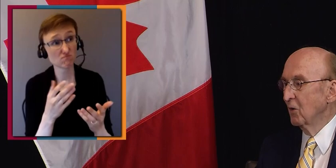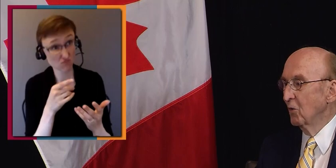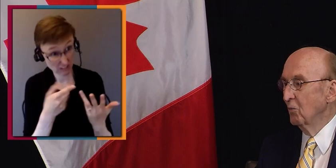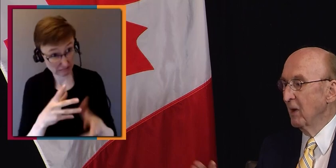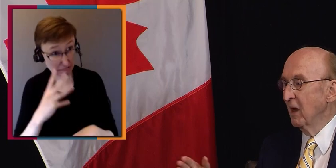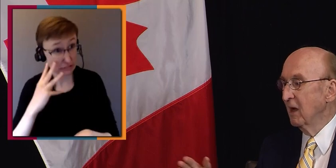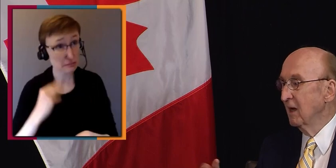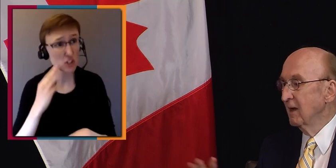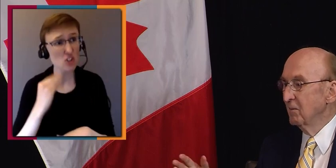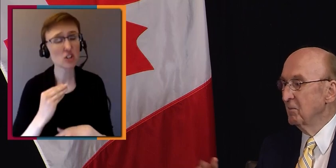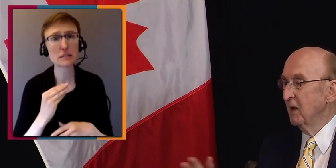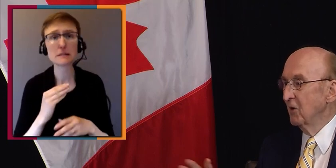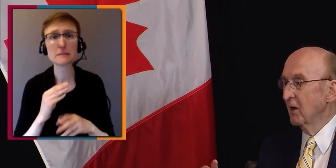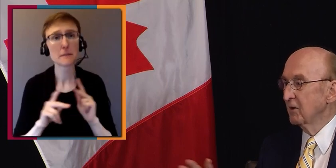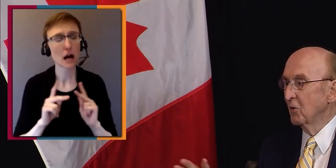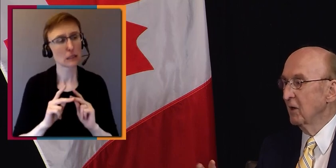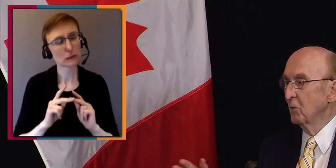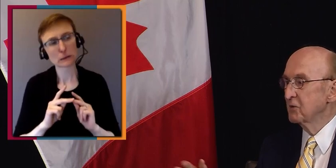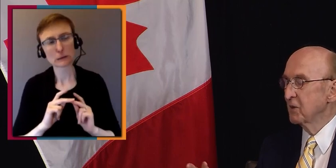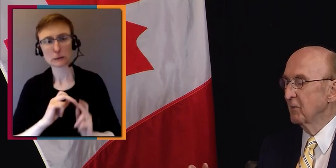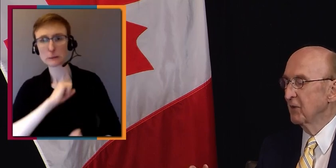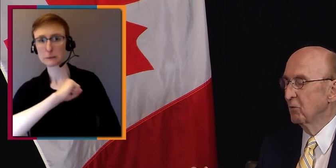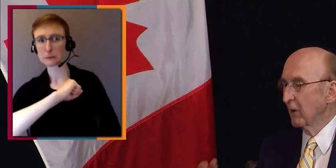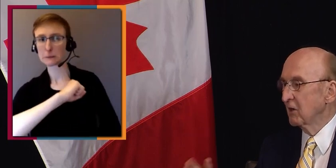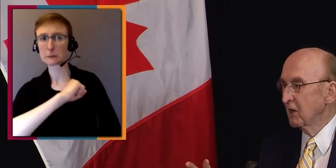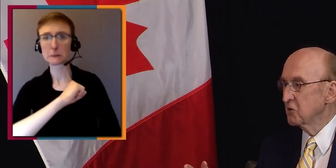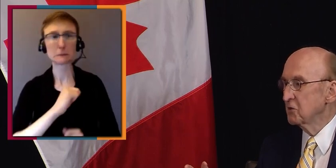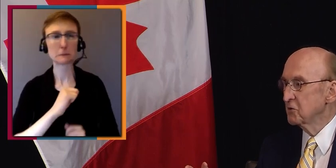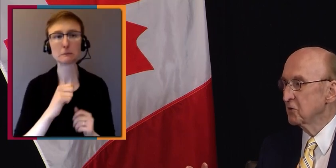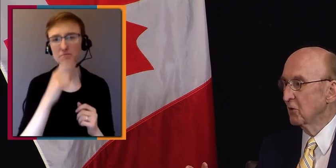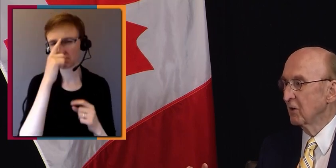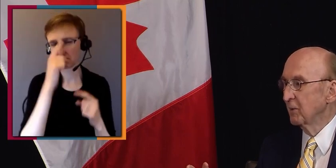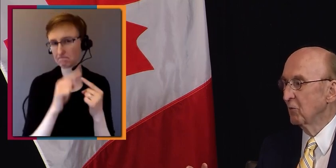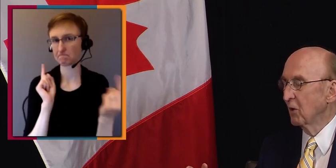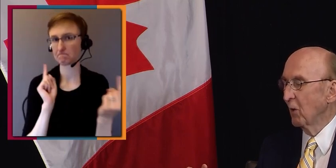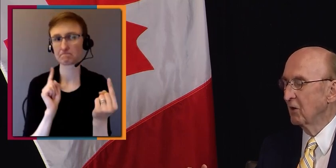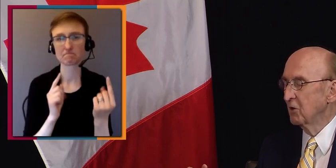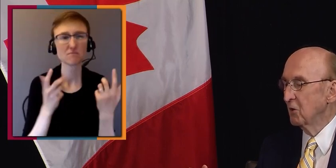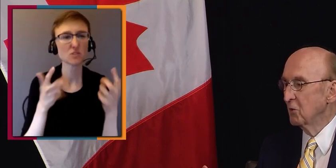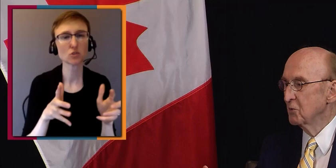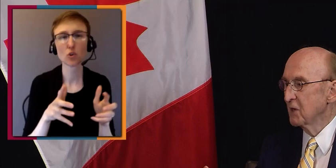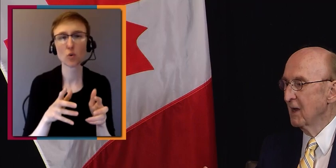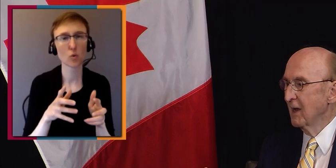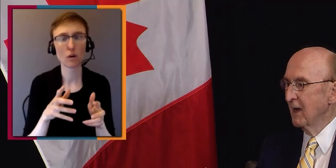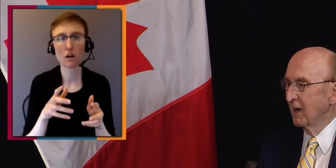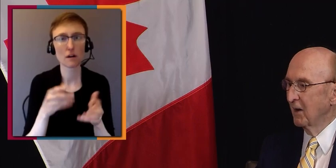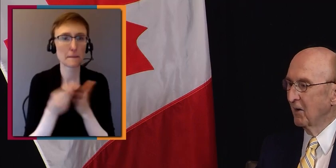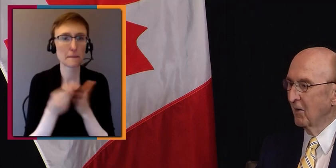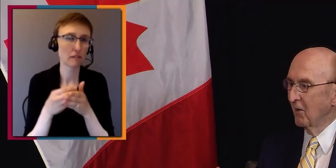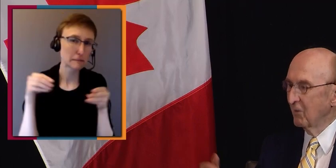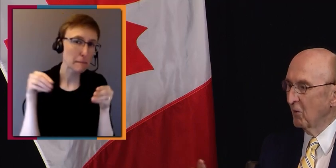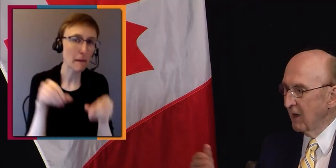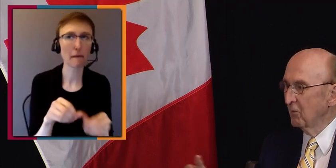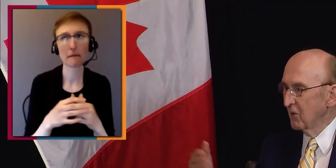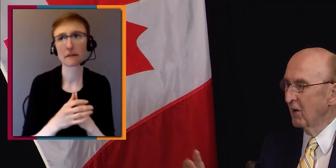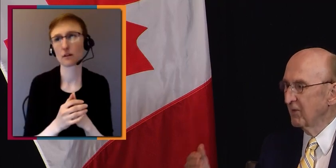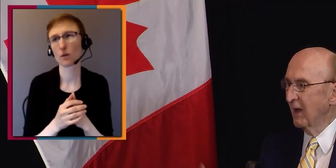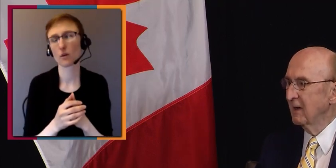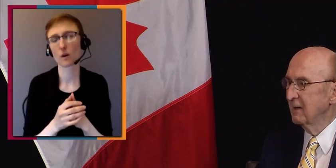who may or may not agree with some of the regulations you're going to be required to use? Are you OK with all of that?